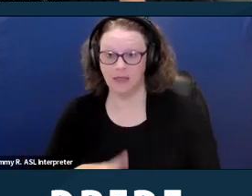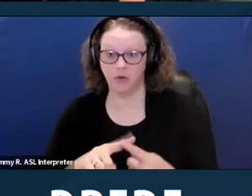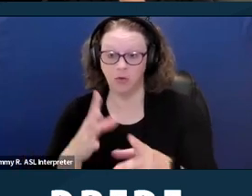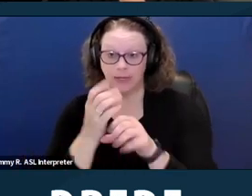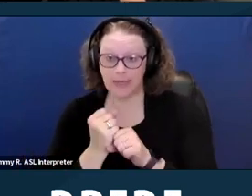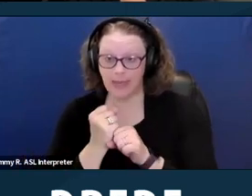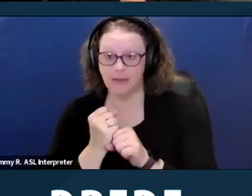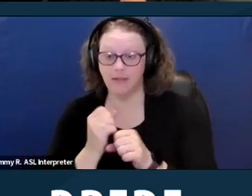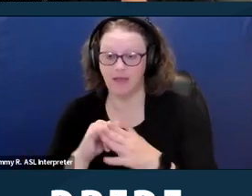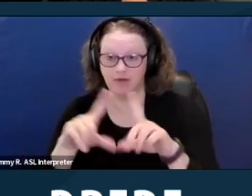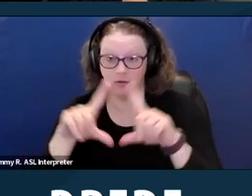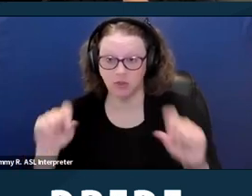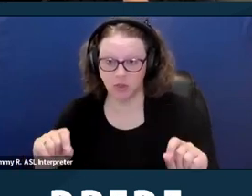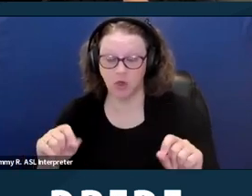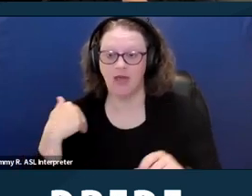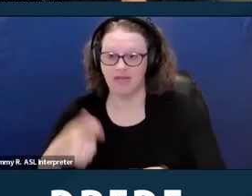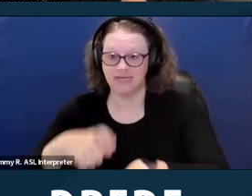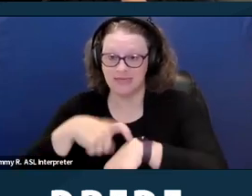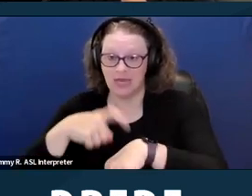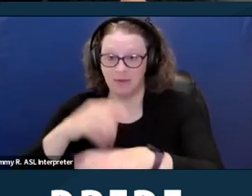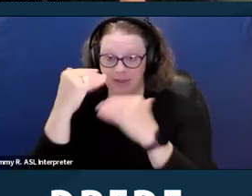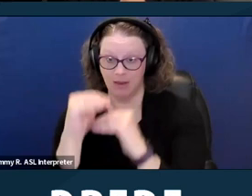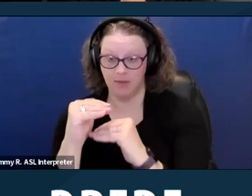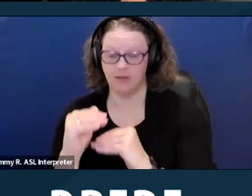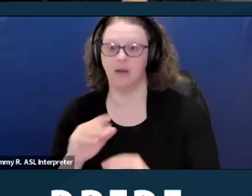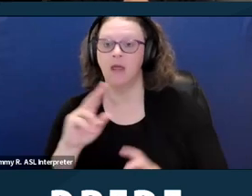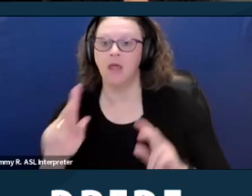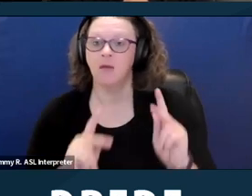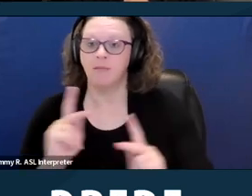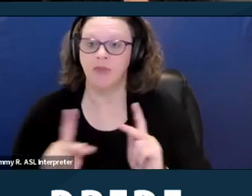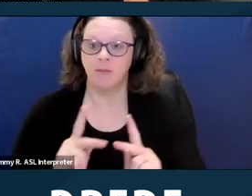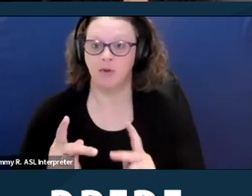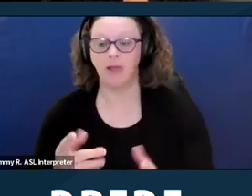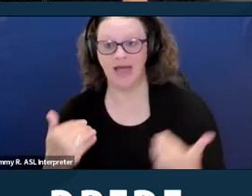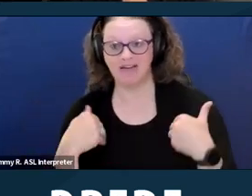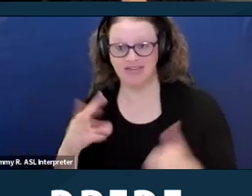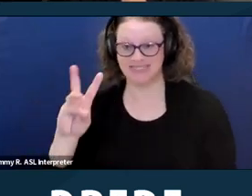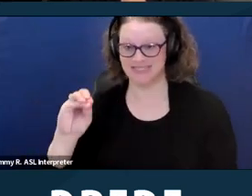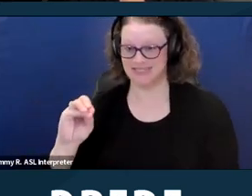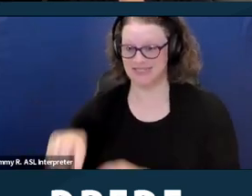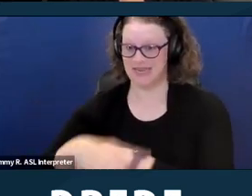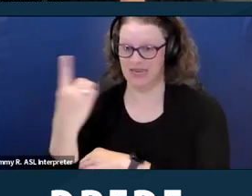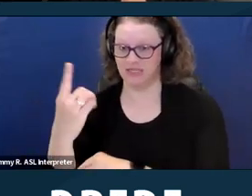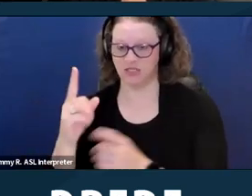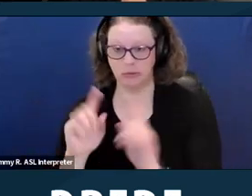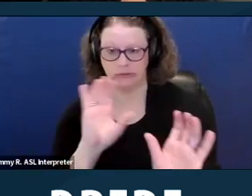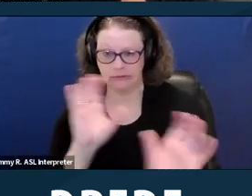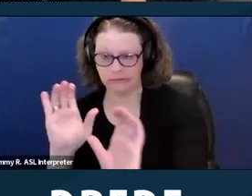Generally people are given about 60 days to find a unit. You can sometimes get an extension from your housing